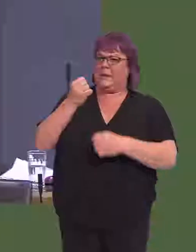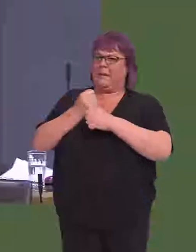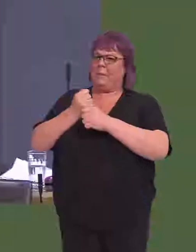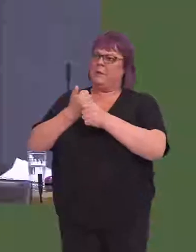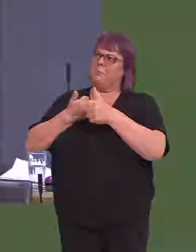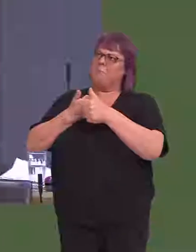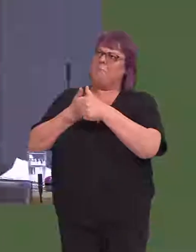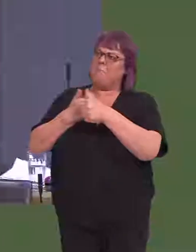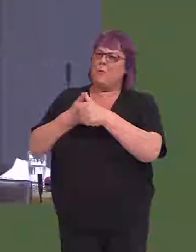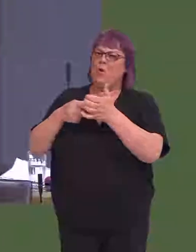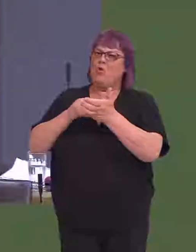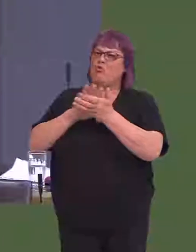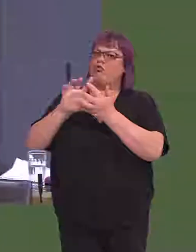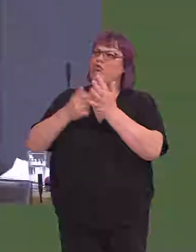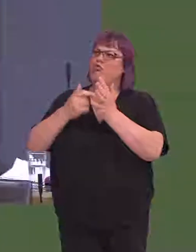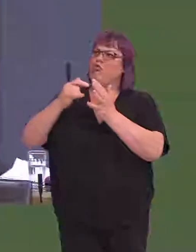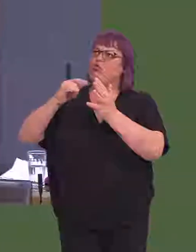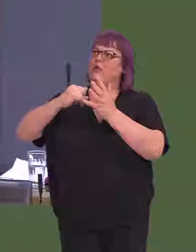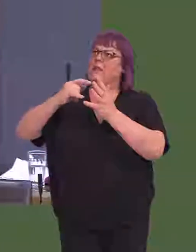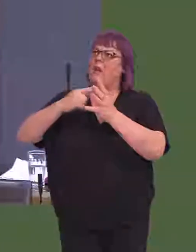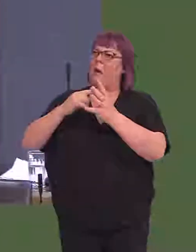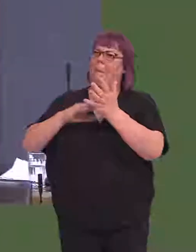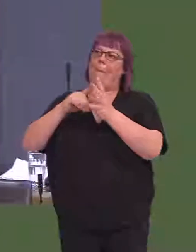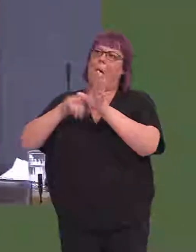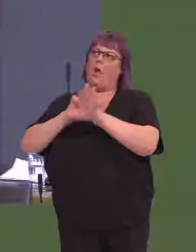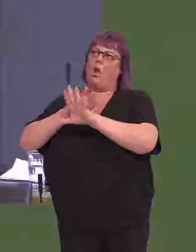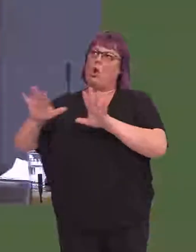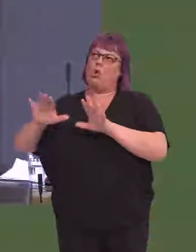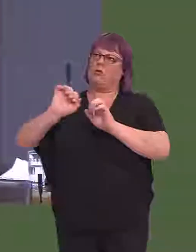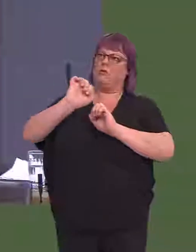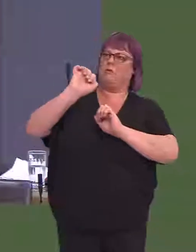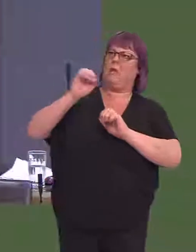to endorse Theresa May rather than their own party leader.